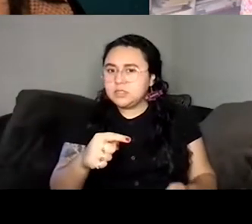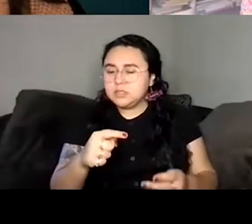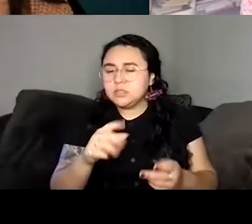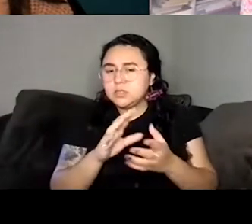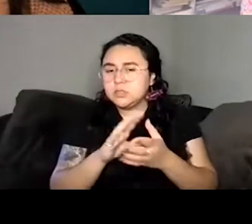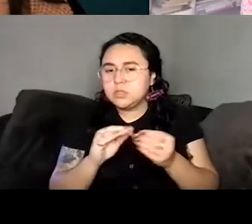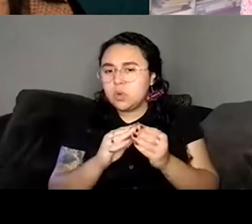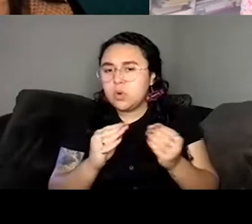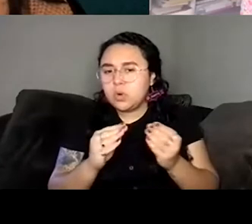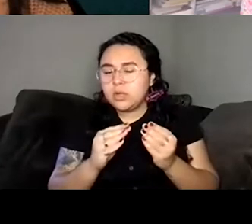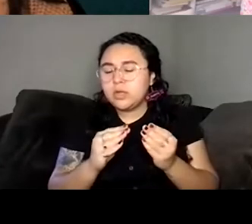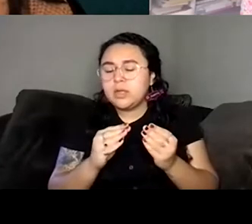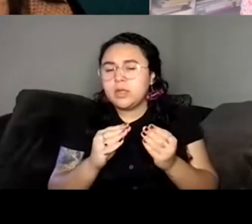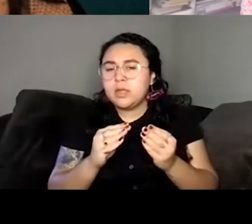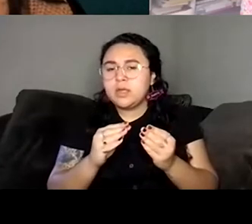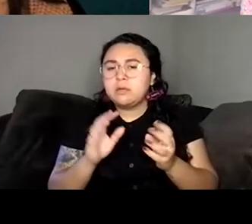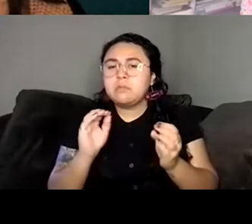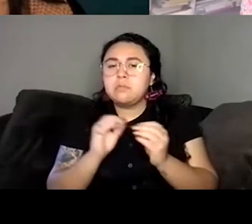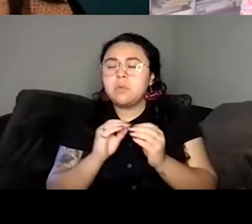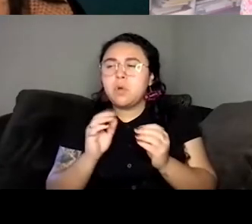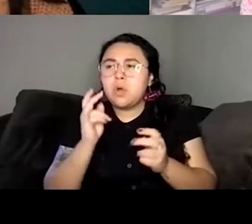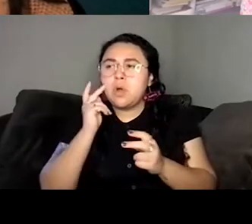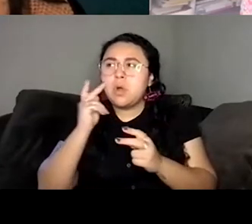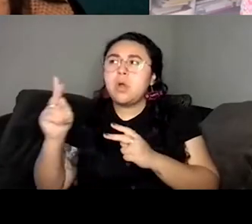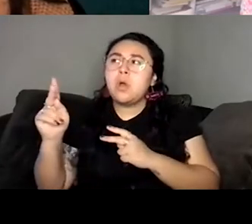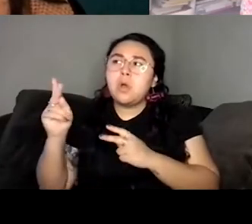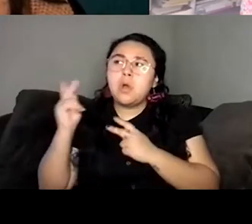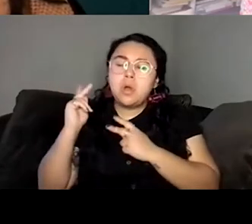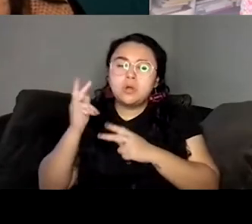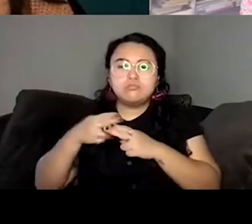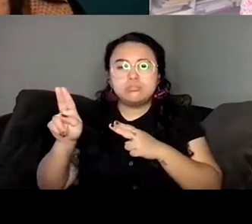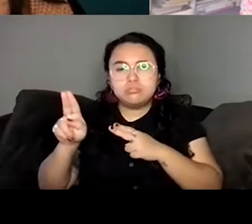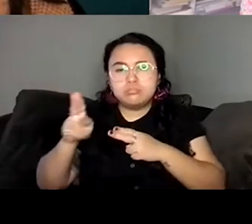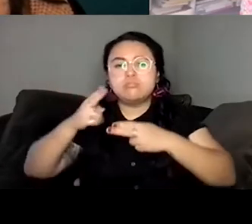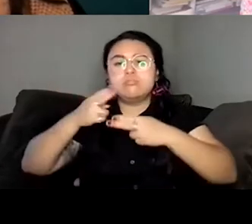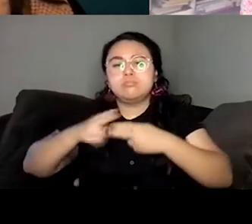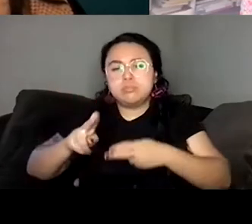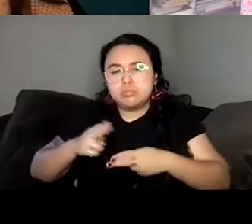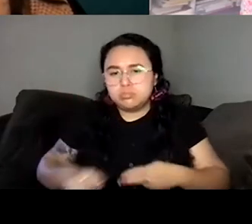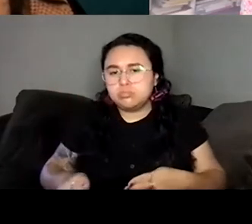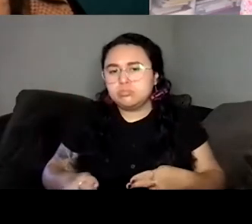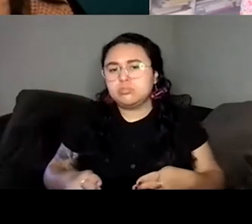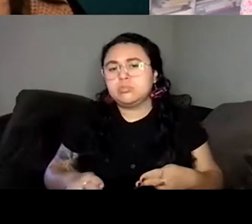narrative. And I also tried to write them in a in a little bit of a different way just